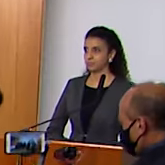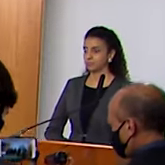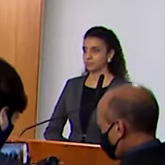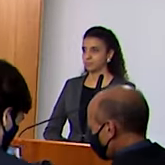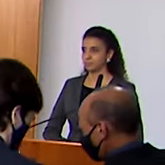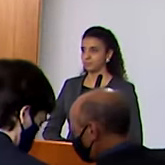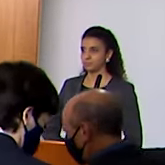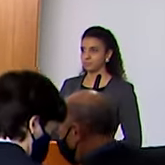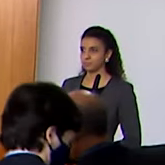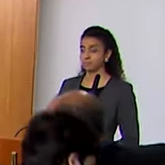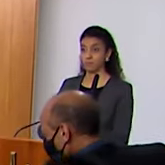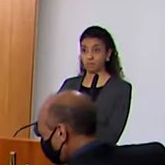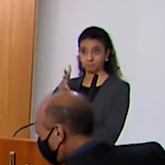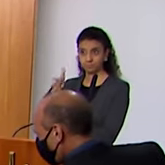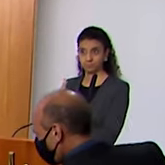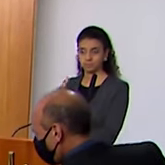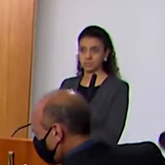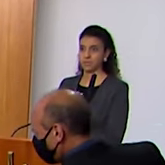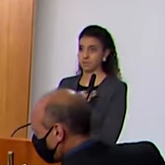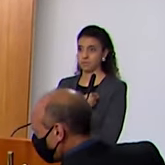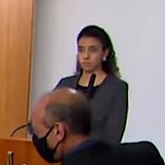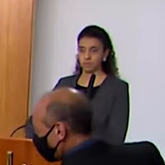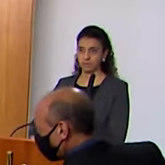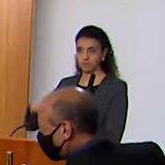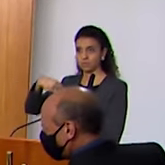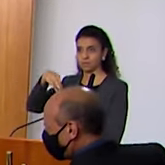Now, taking the floor, the Minister of State for Foreign Affairs,